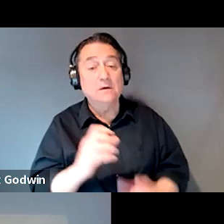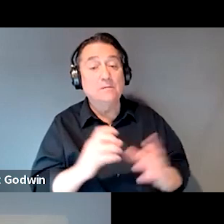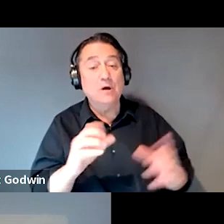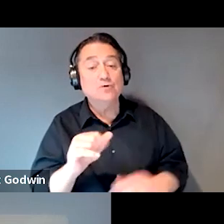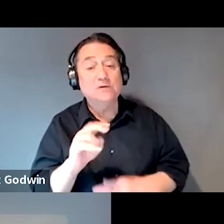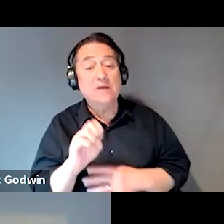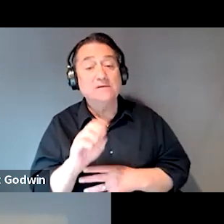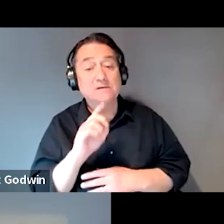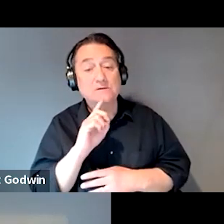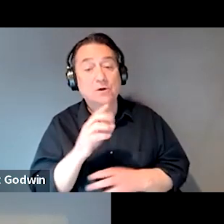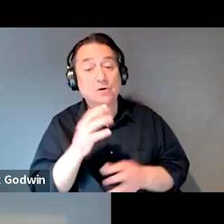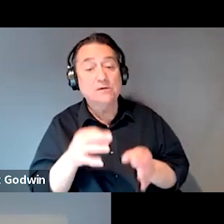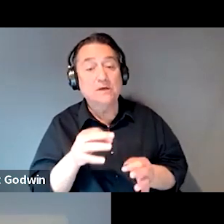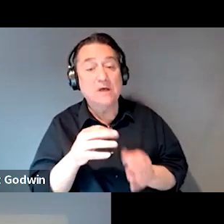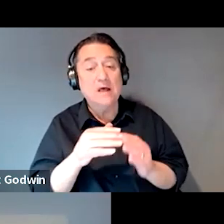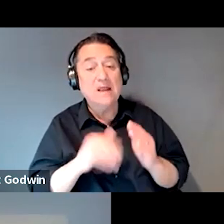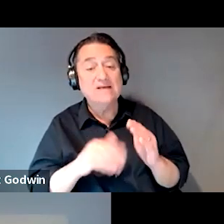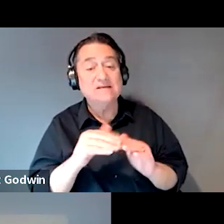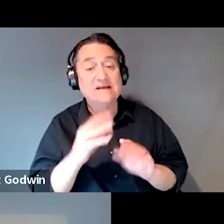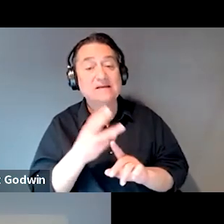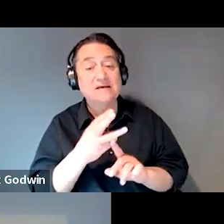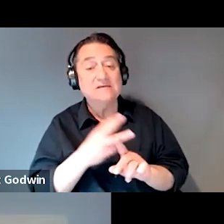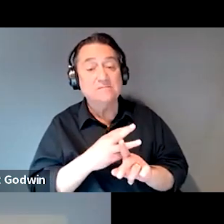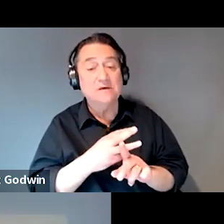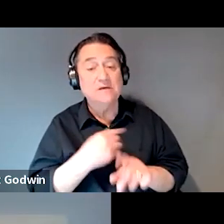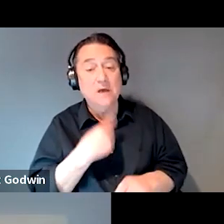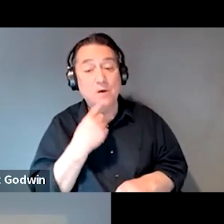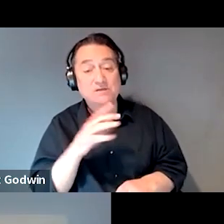you know, decided in less than six months so it's I would say about two months, three months